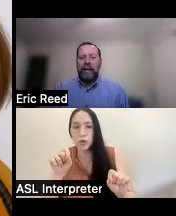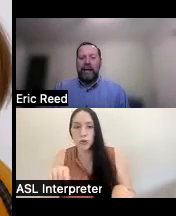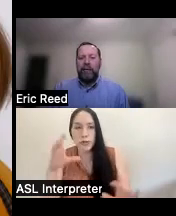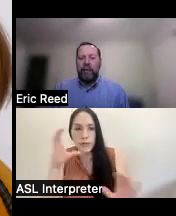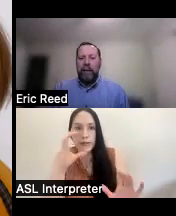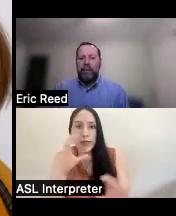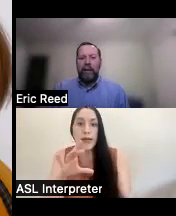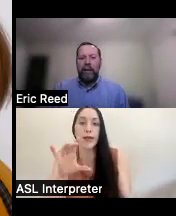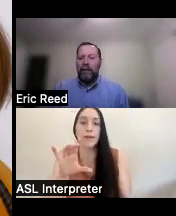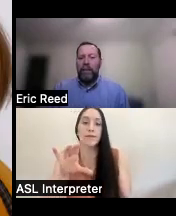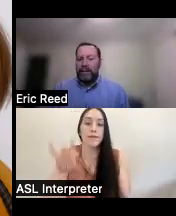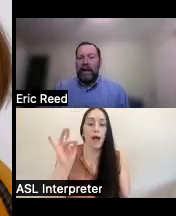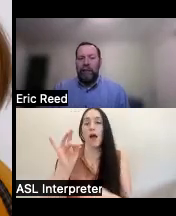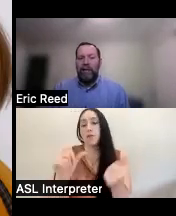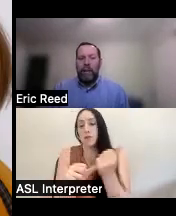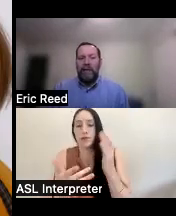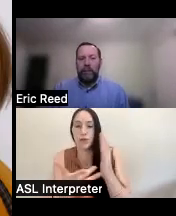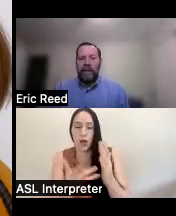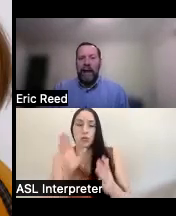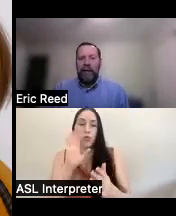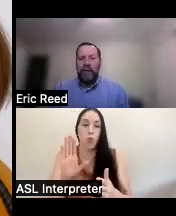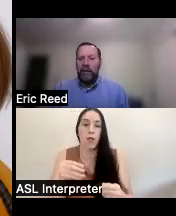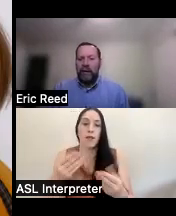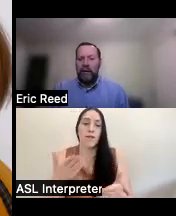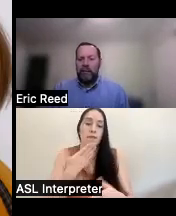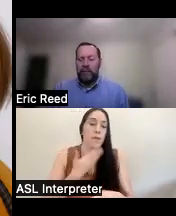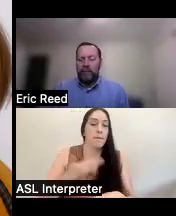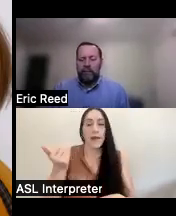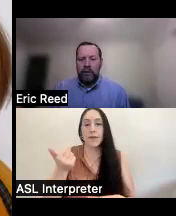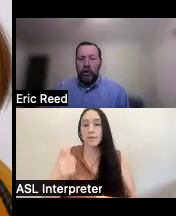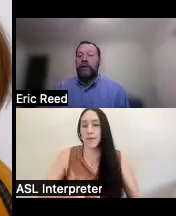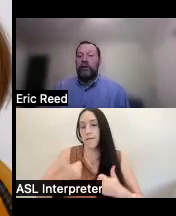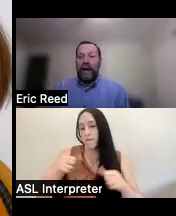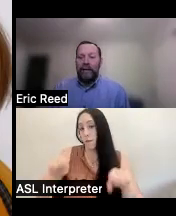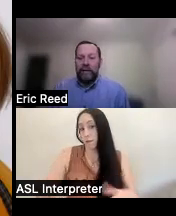is going to give them uh the best life that they possibly can have and the the choices are endless